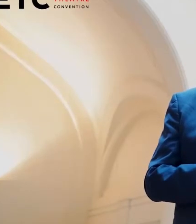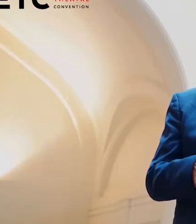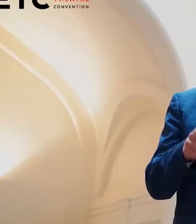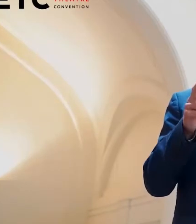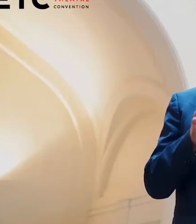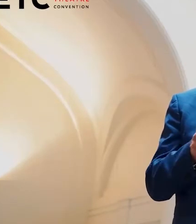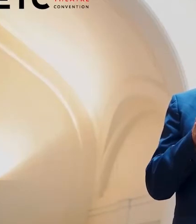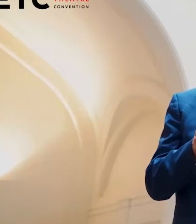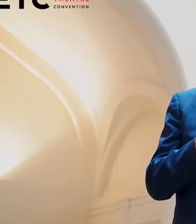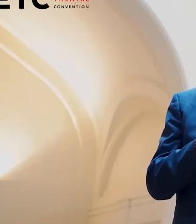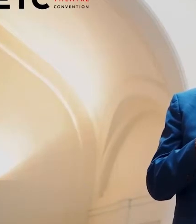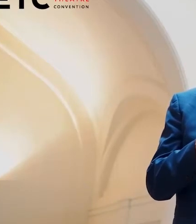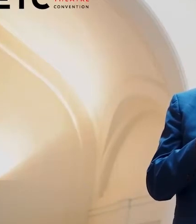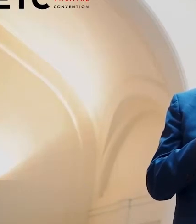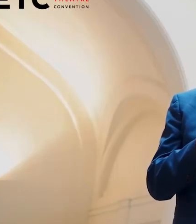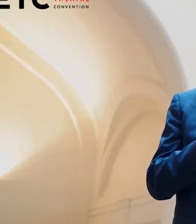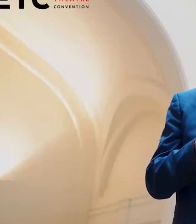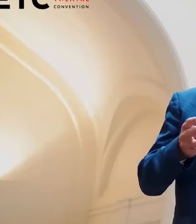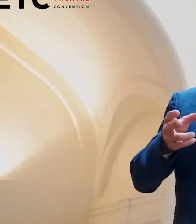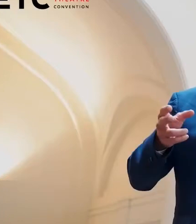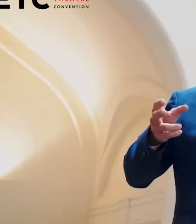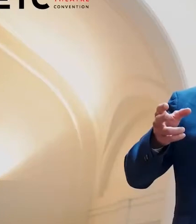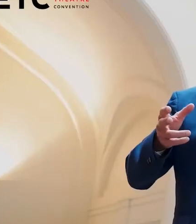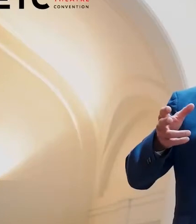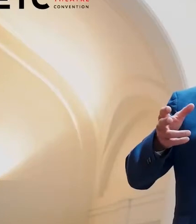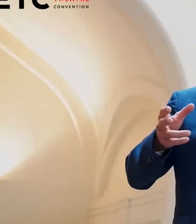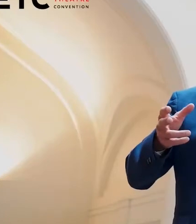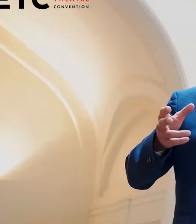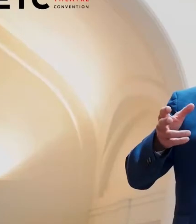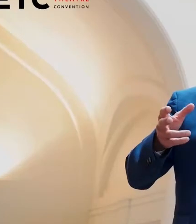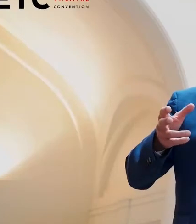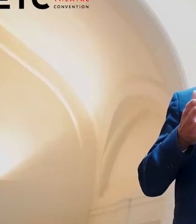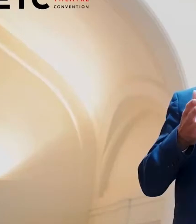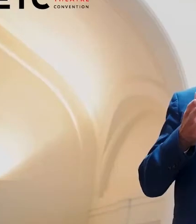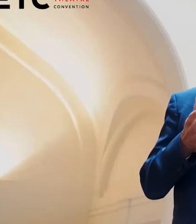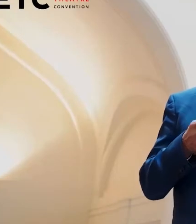These two topics are obviously become very dear to us